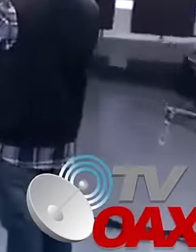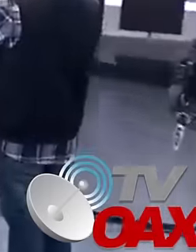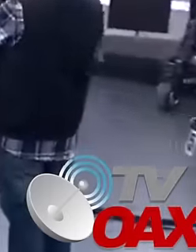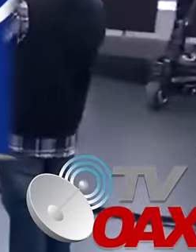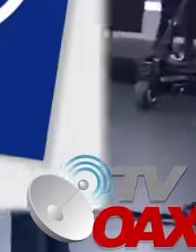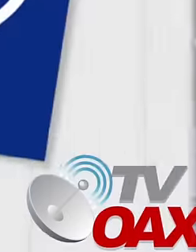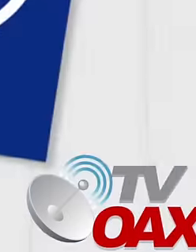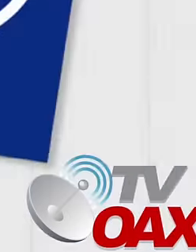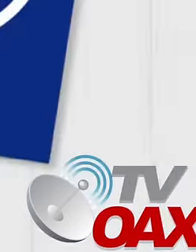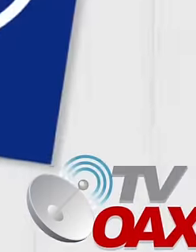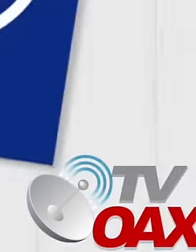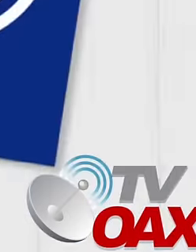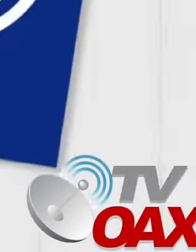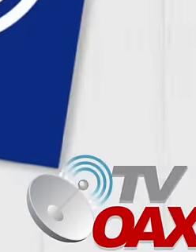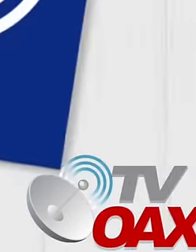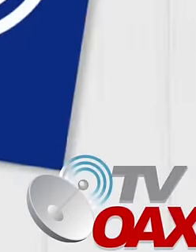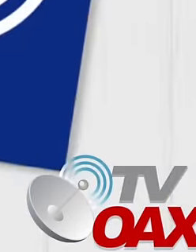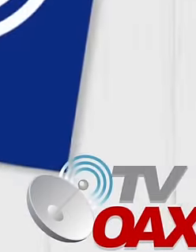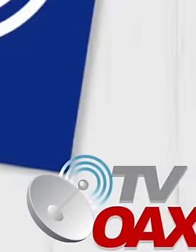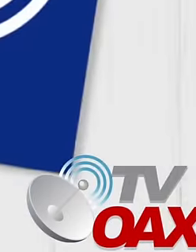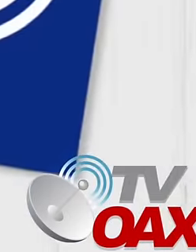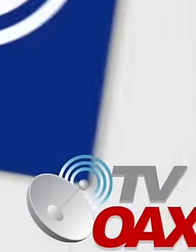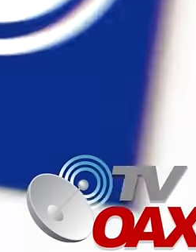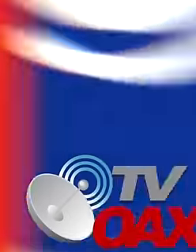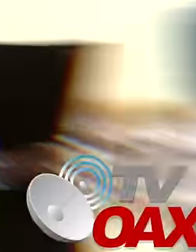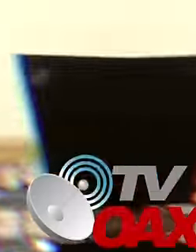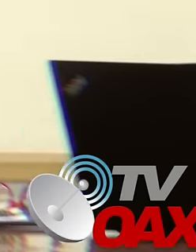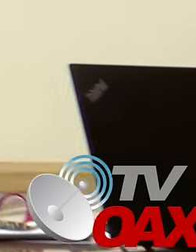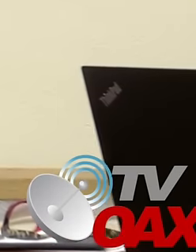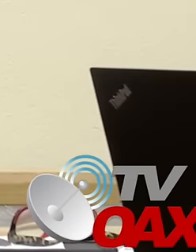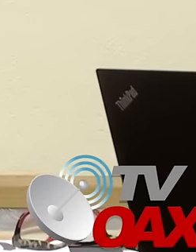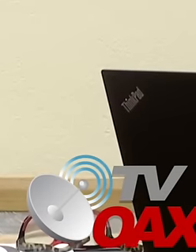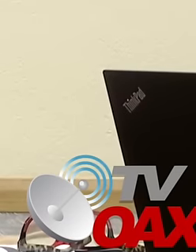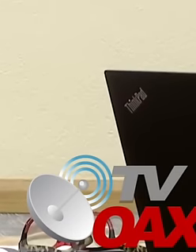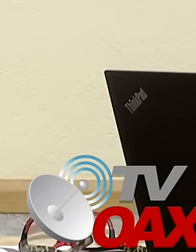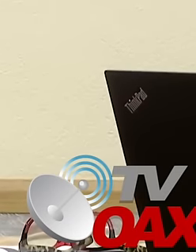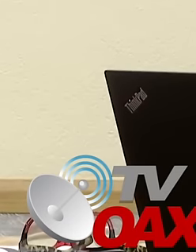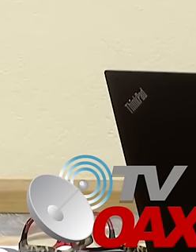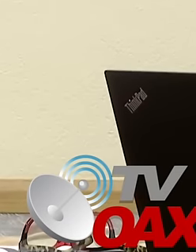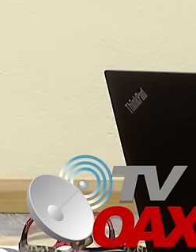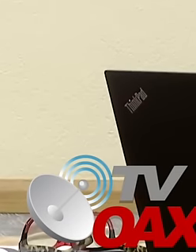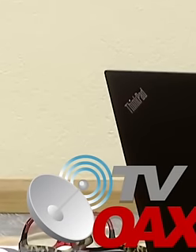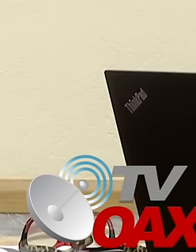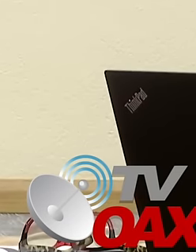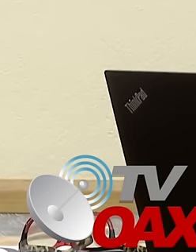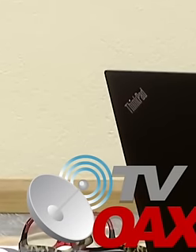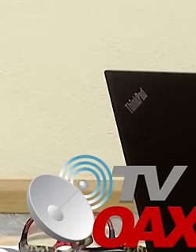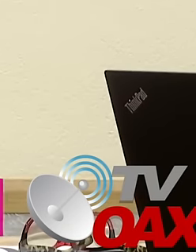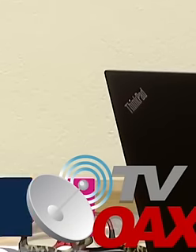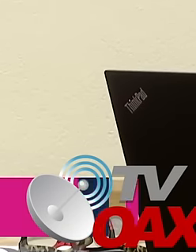presidents are added to this. of political parties are asking the National Electoral Institute to order the